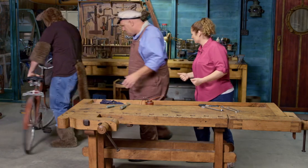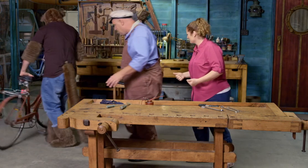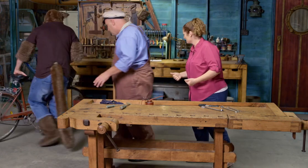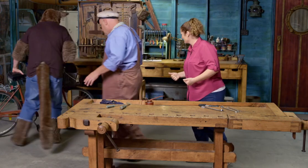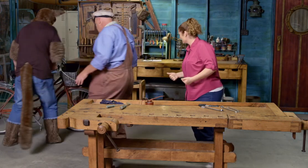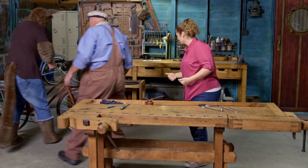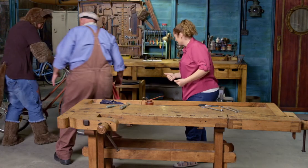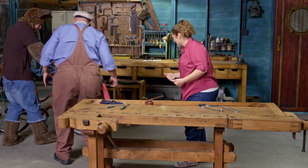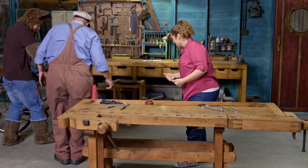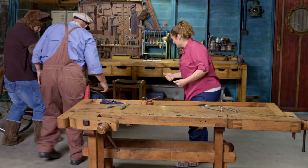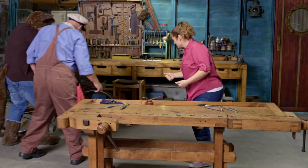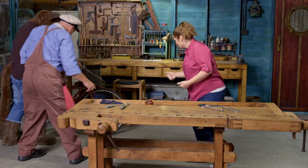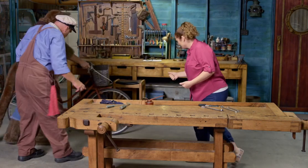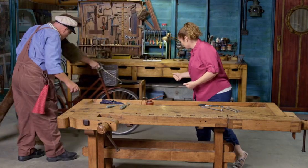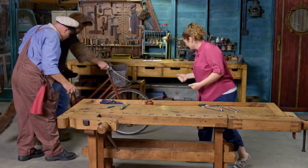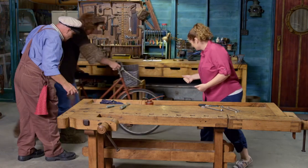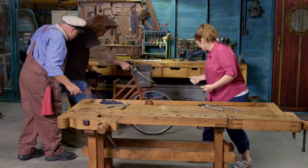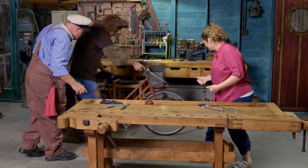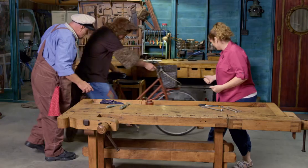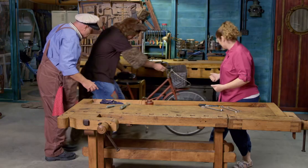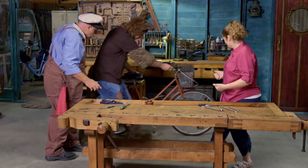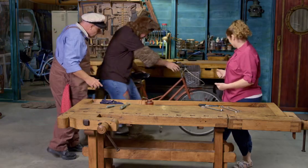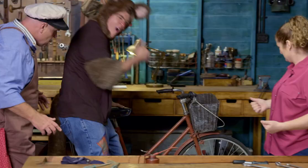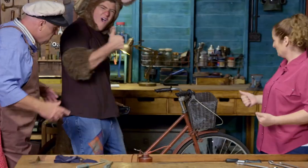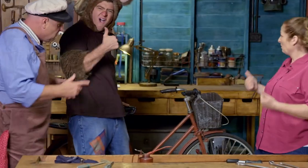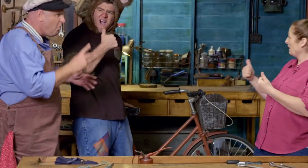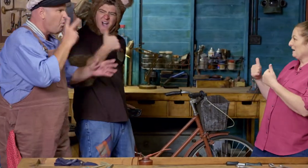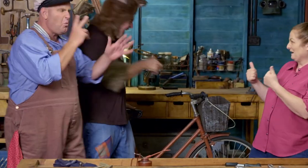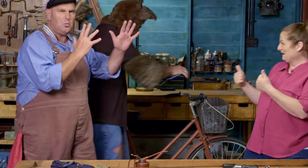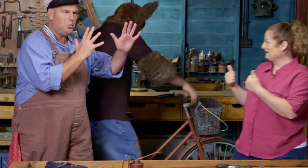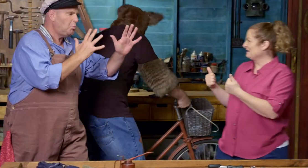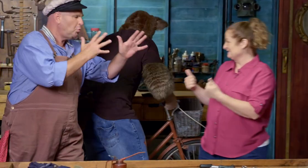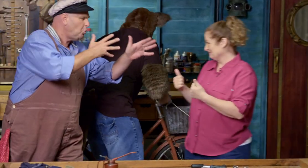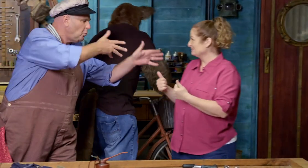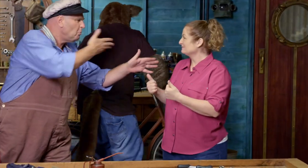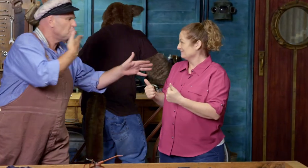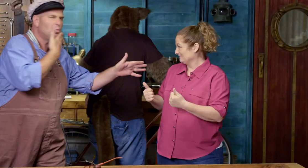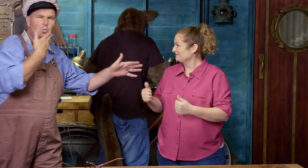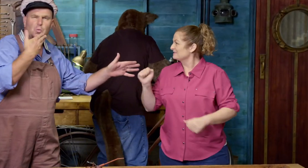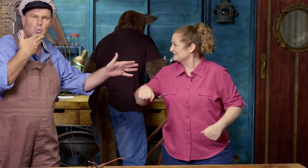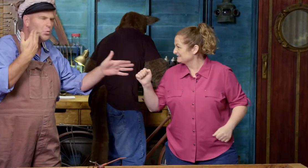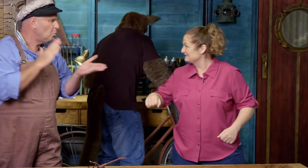Whoa! Vroom! Oh, it's great. Look at the way the wheels are turning.